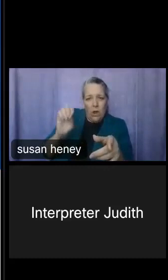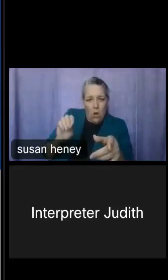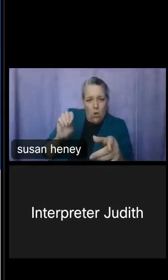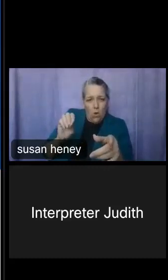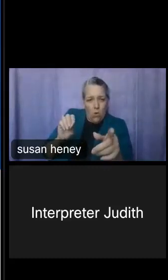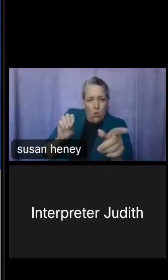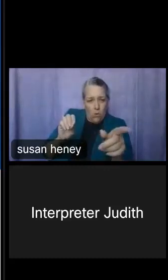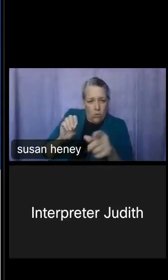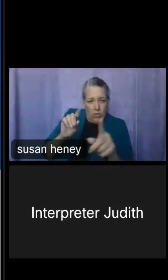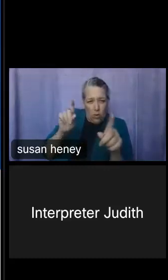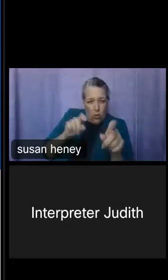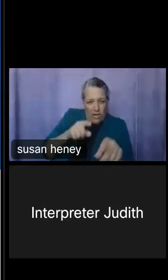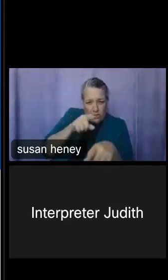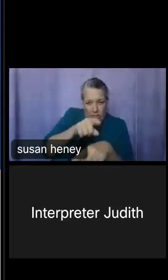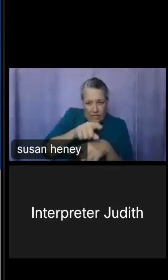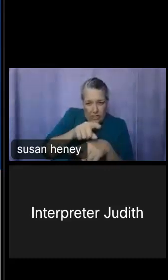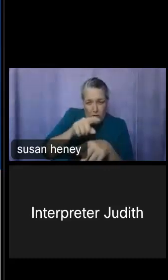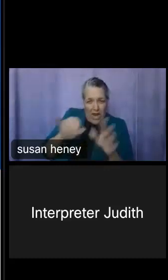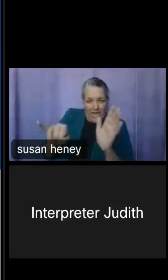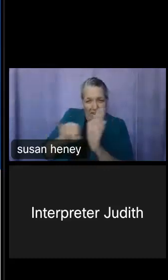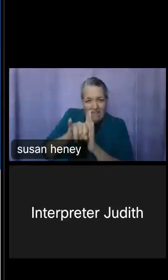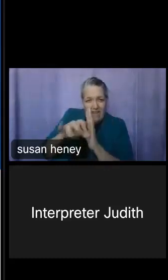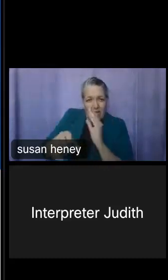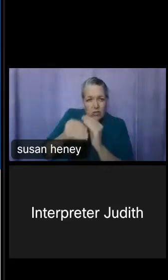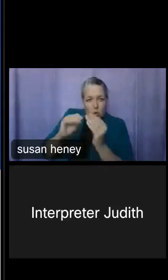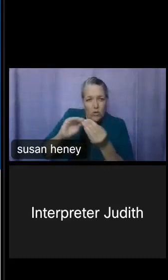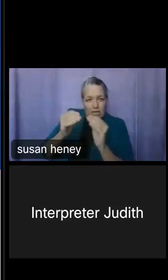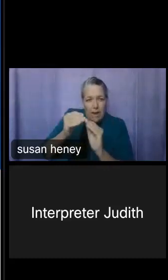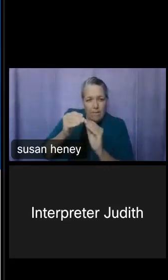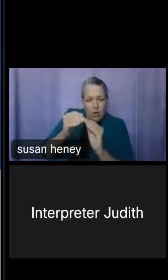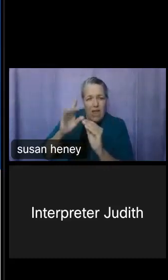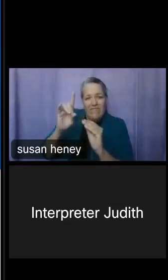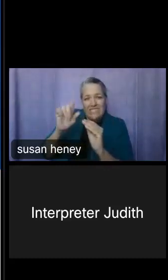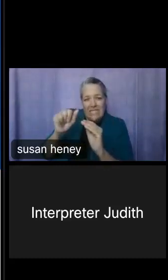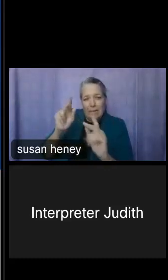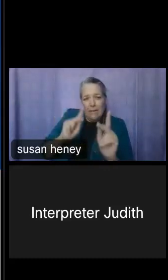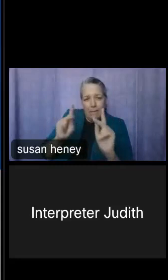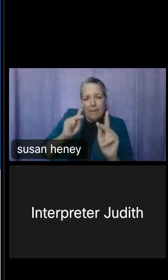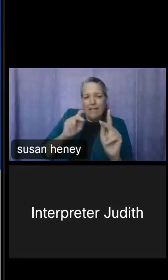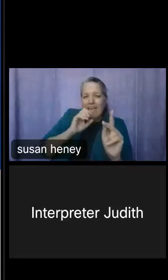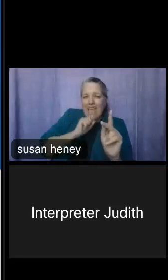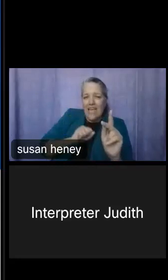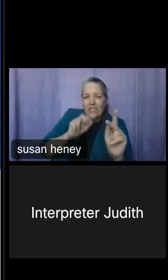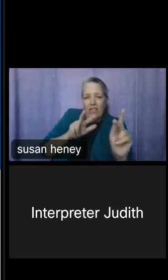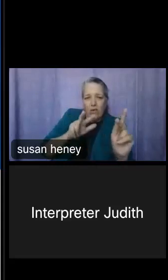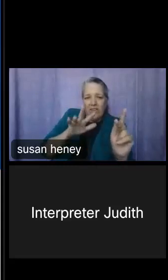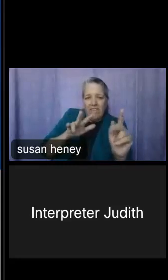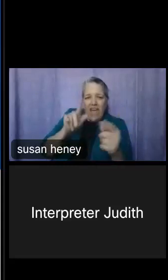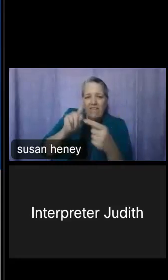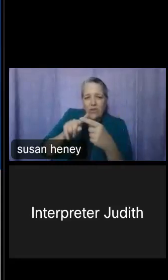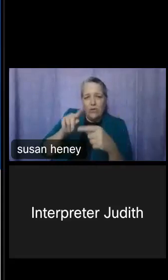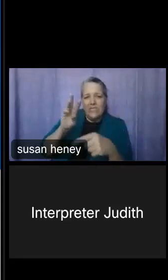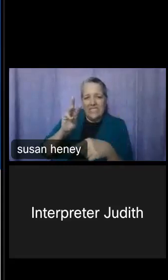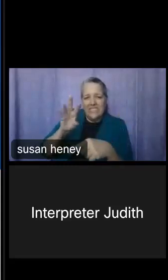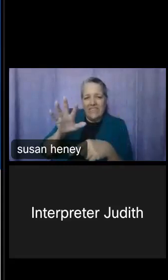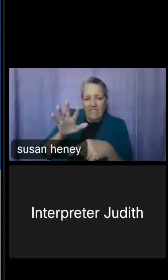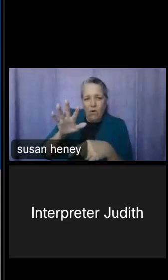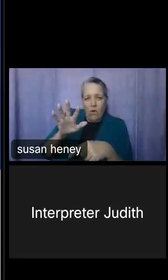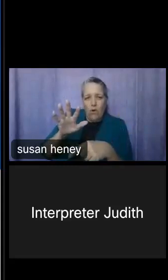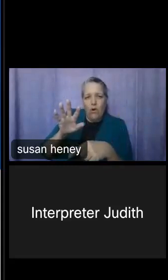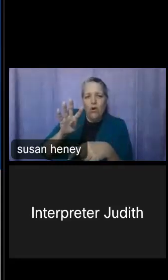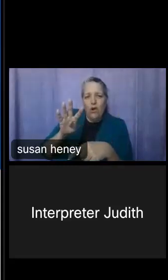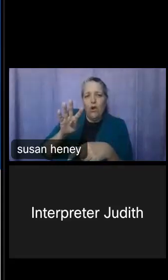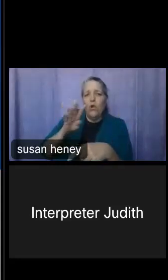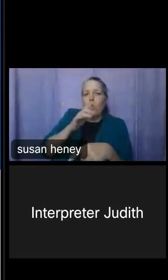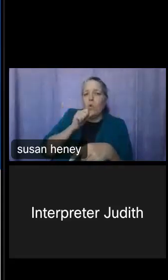of disabled people aged 35 to 64 whose income was below the poverty level in the past 12